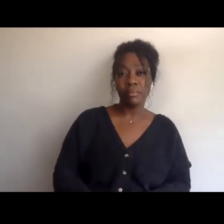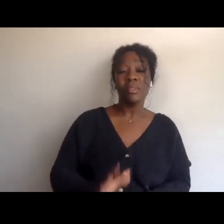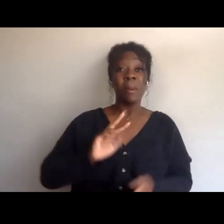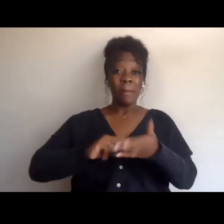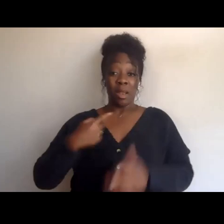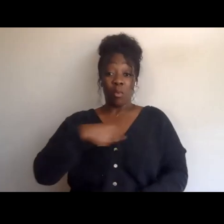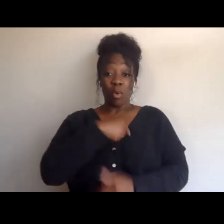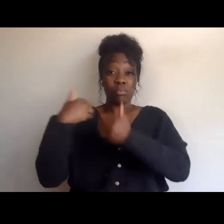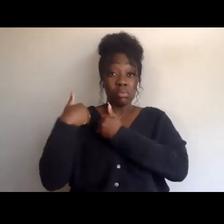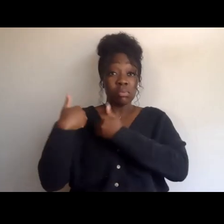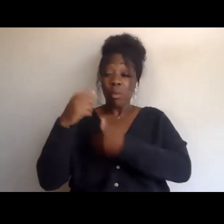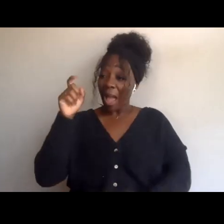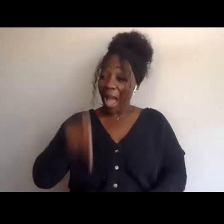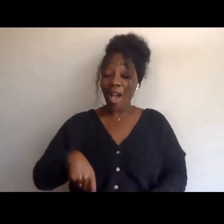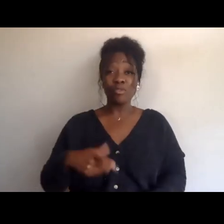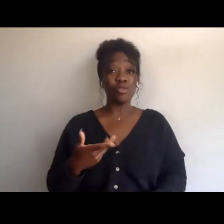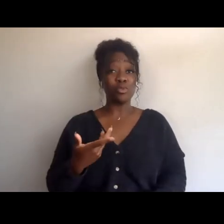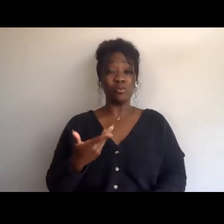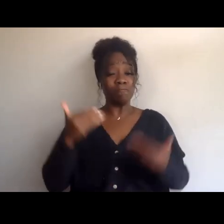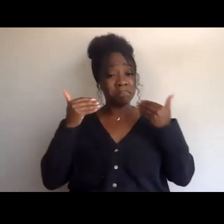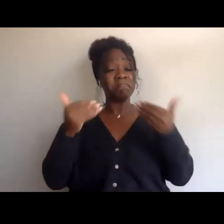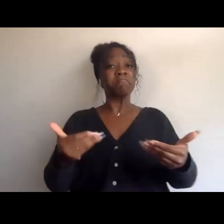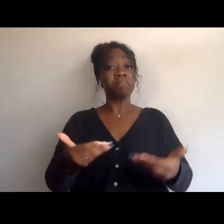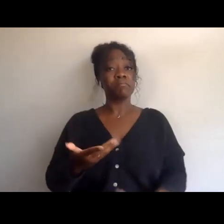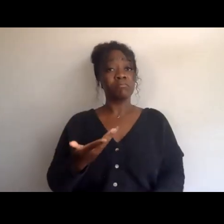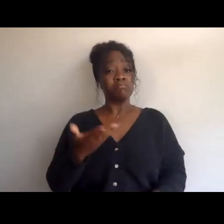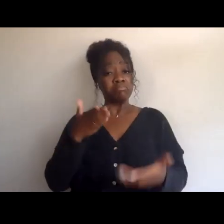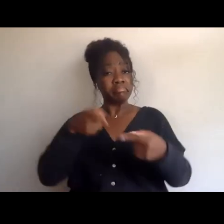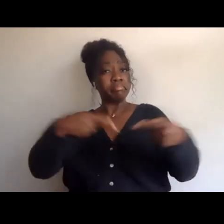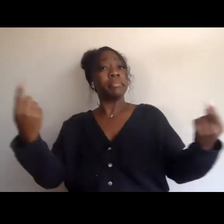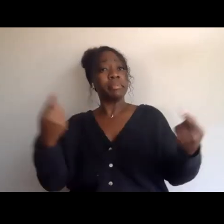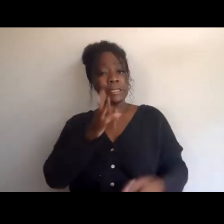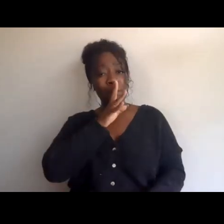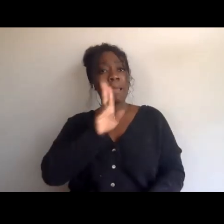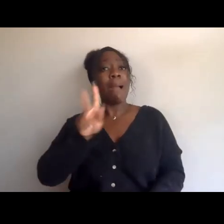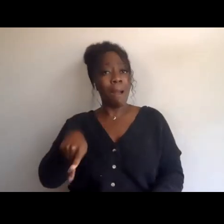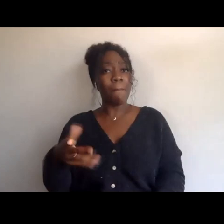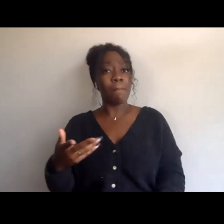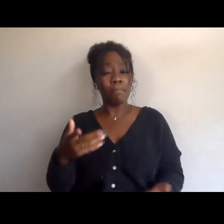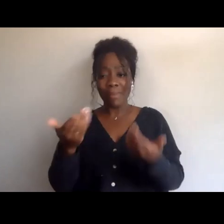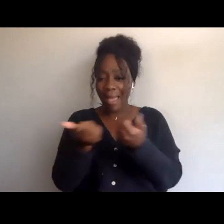about what's happening in the most honest and respectful way possible,